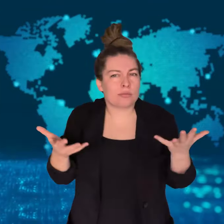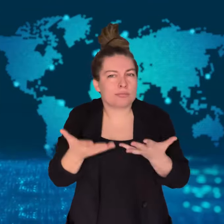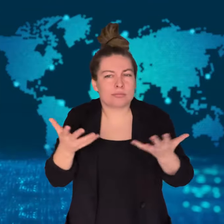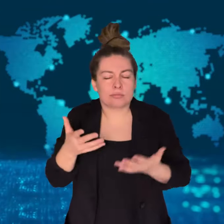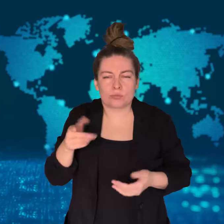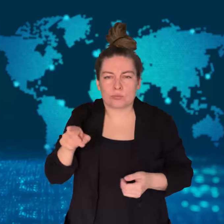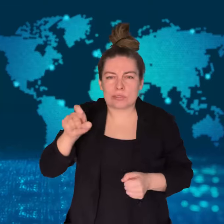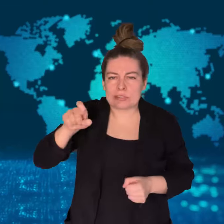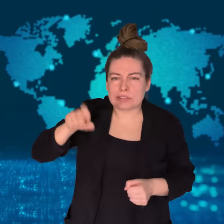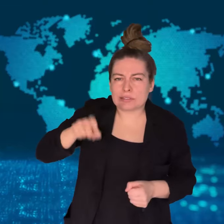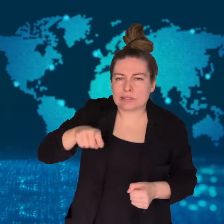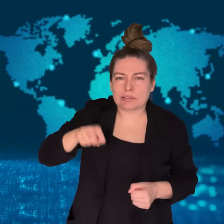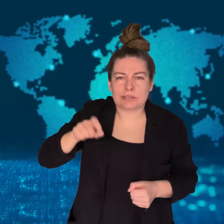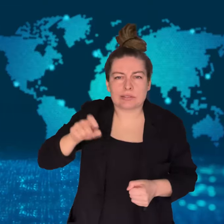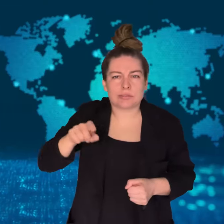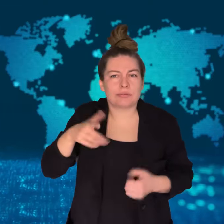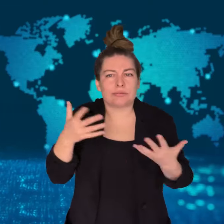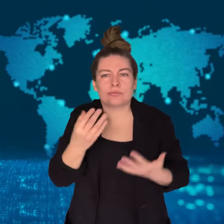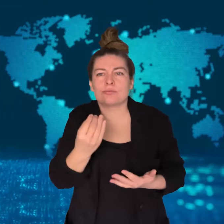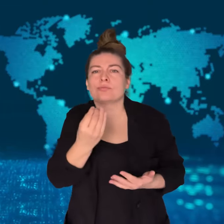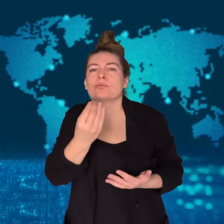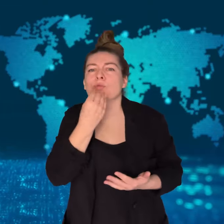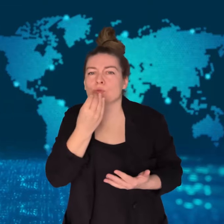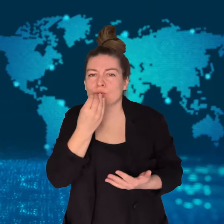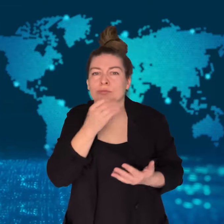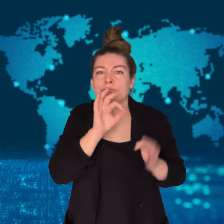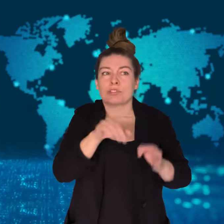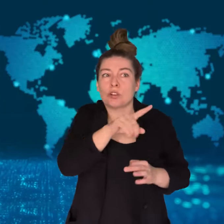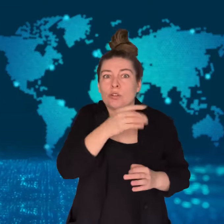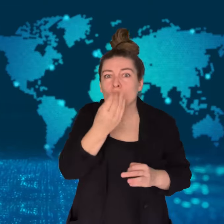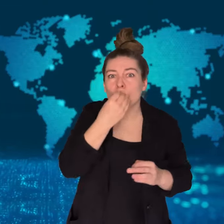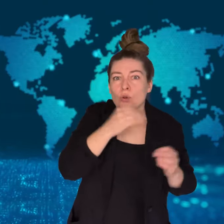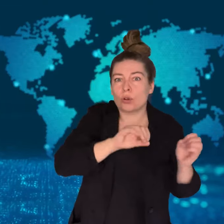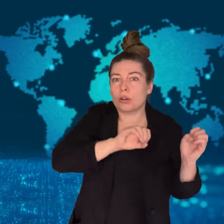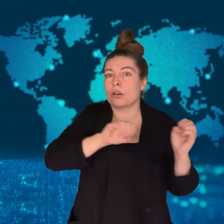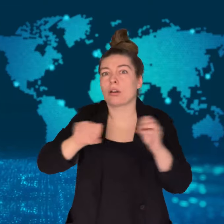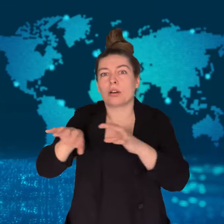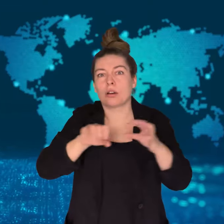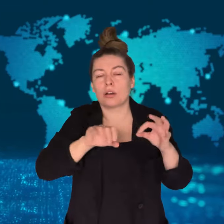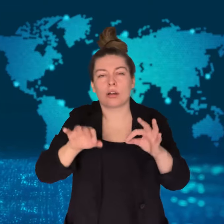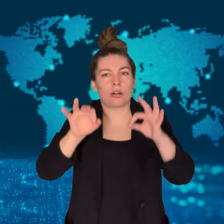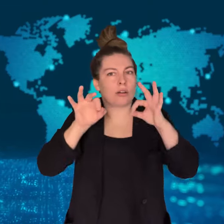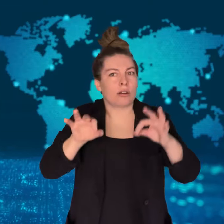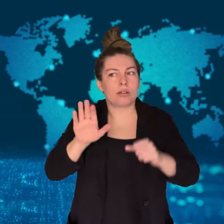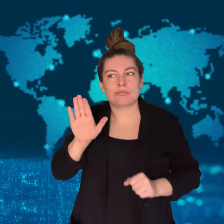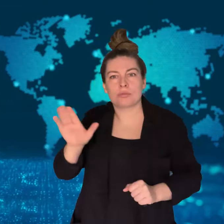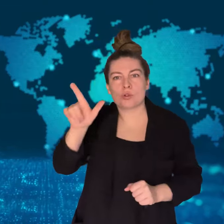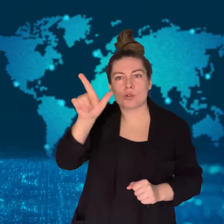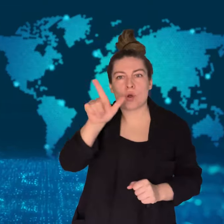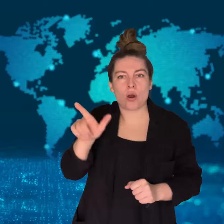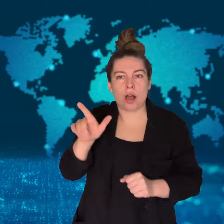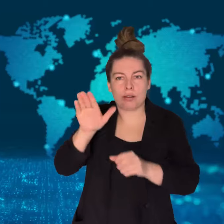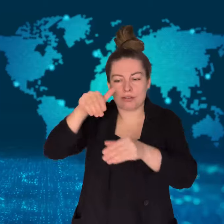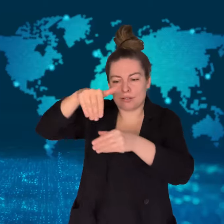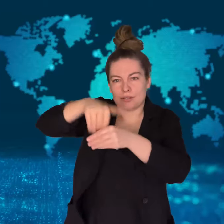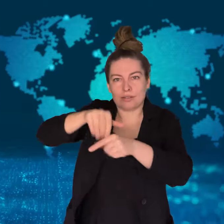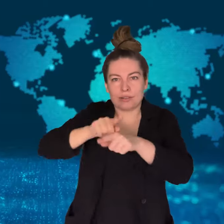North Korea was in great need and the imported food has